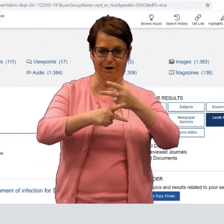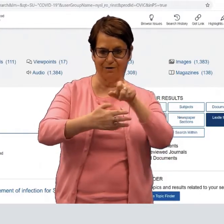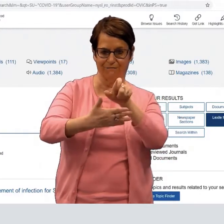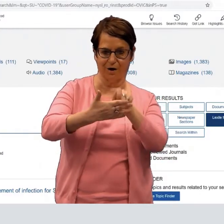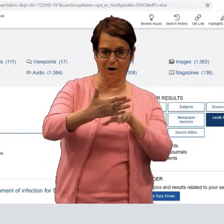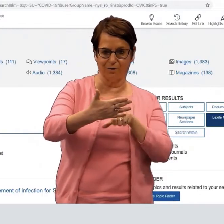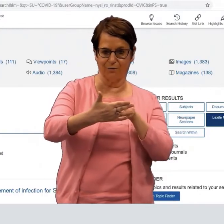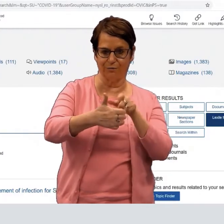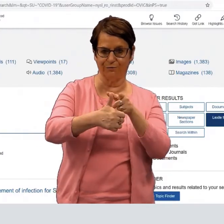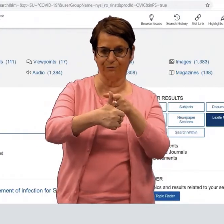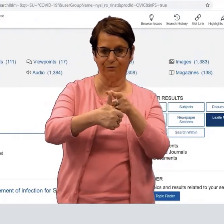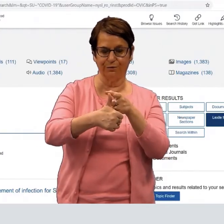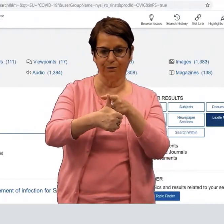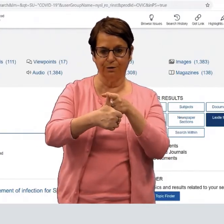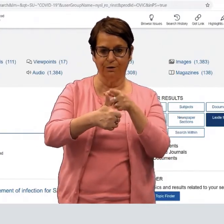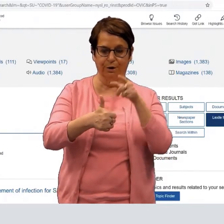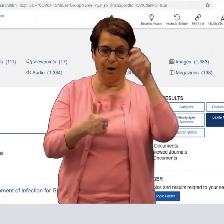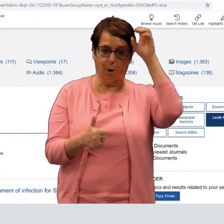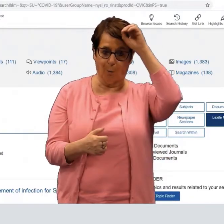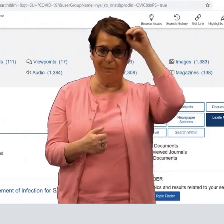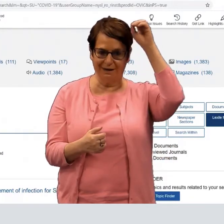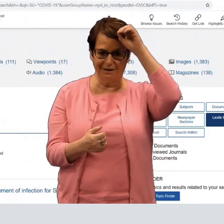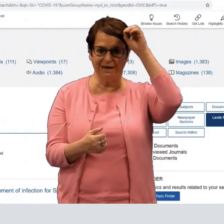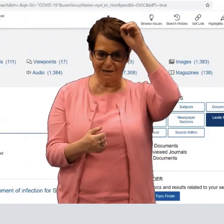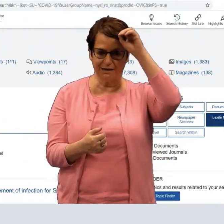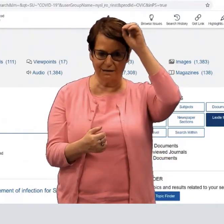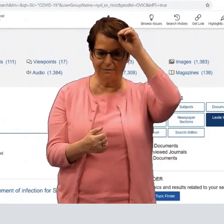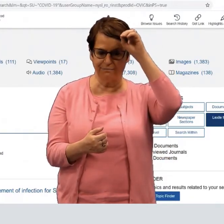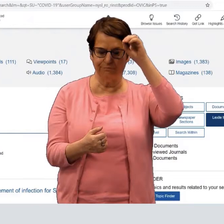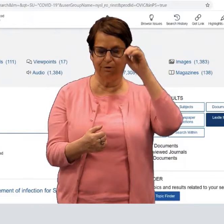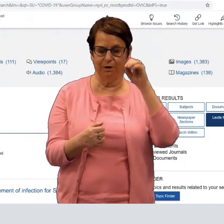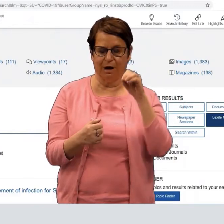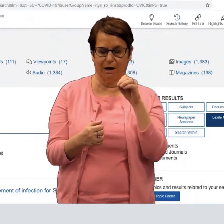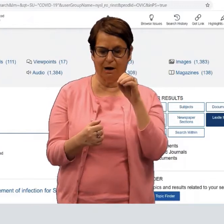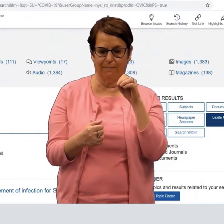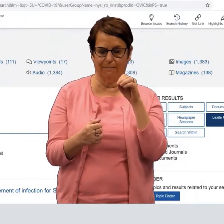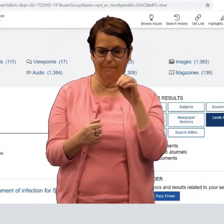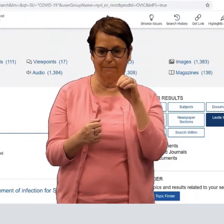different types of articles, the first being opinions,